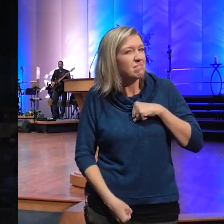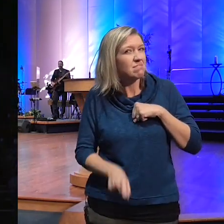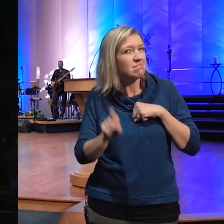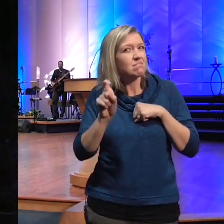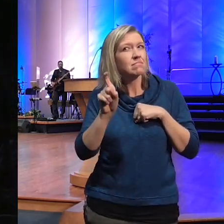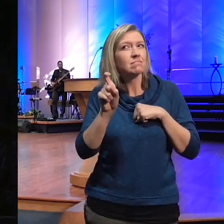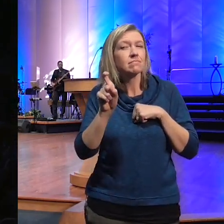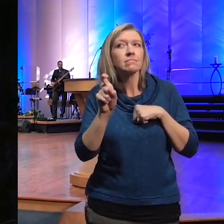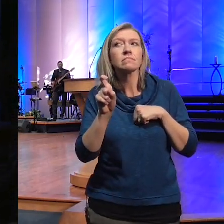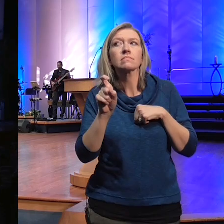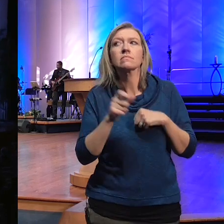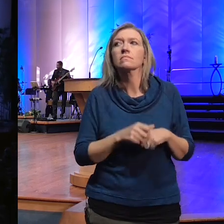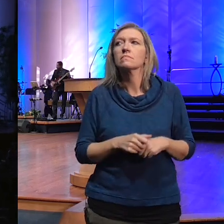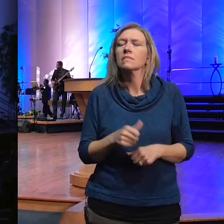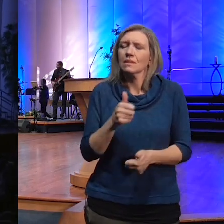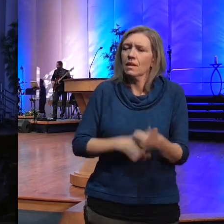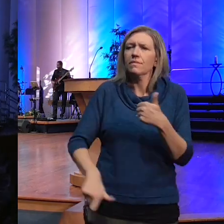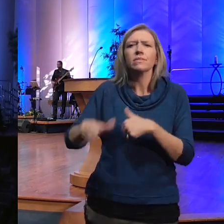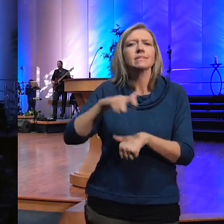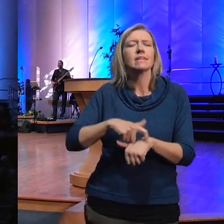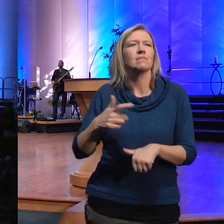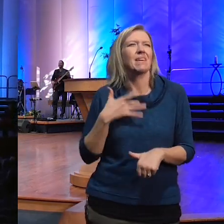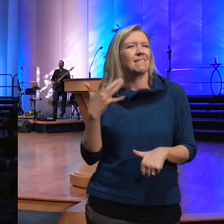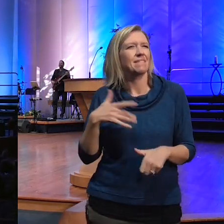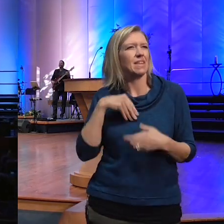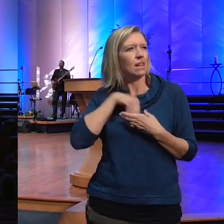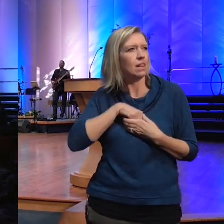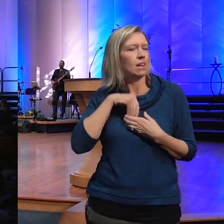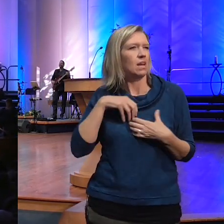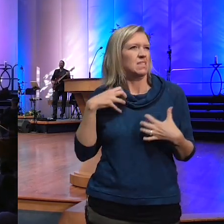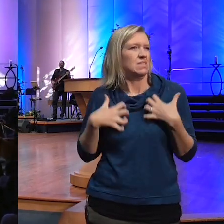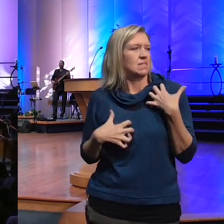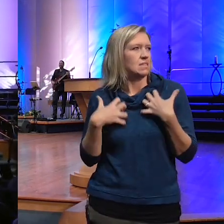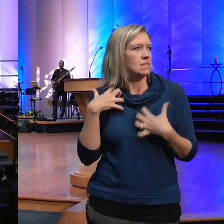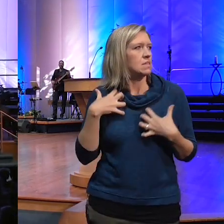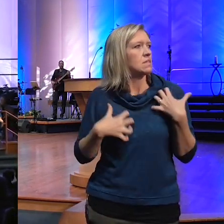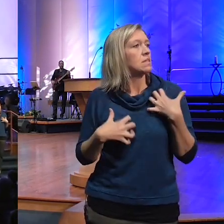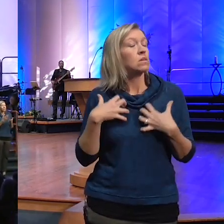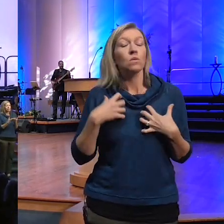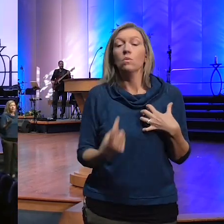and each time I feel like this inside there's one thing I want